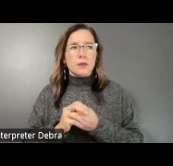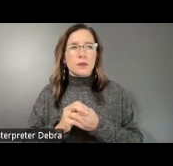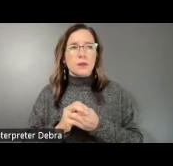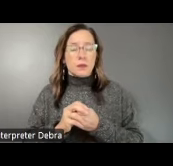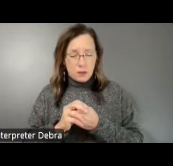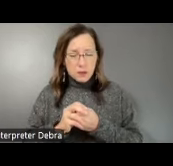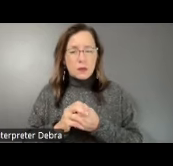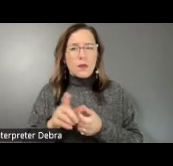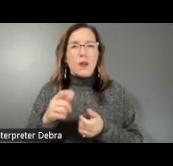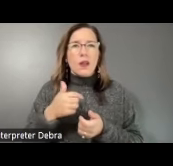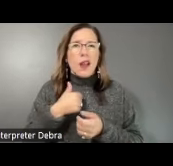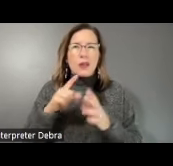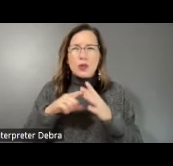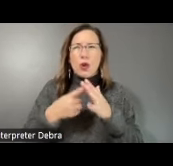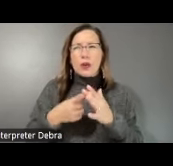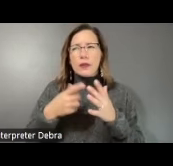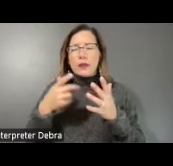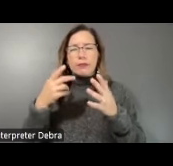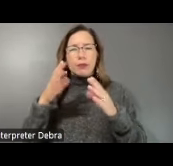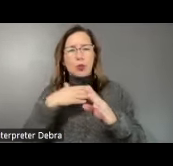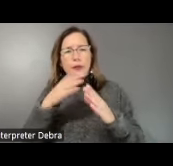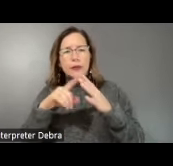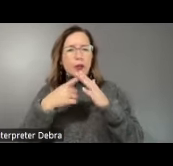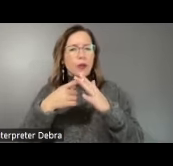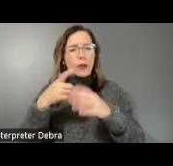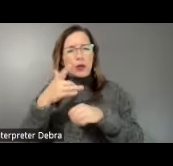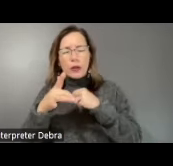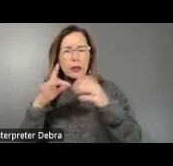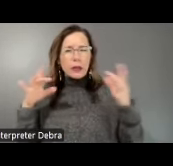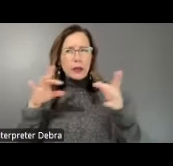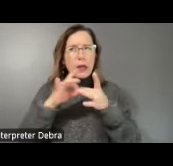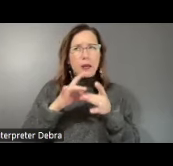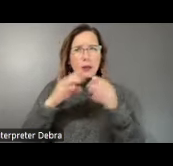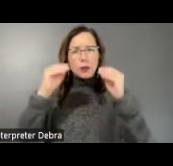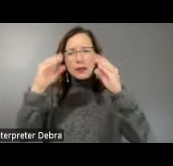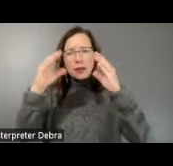I mentioned this idea of starting music early and connecting with teachers and starting at an early